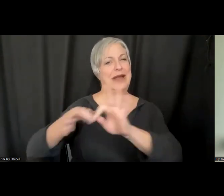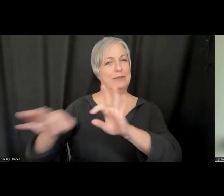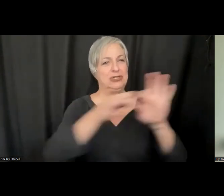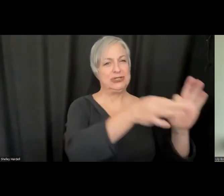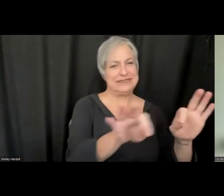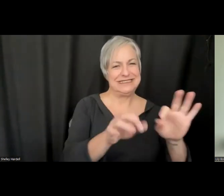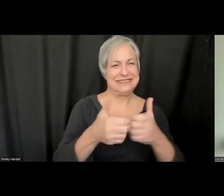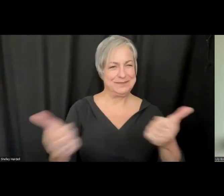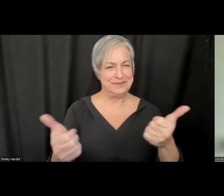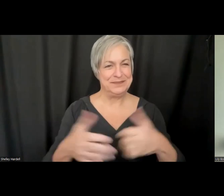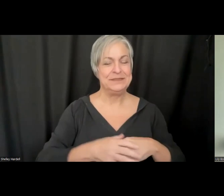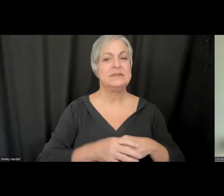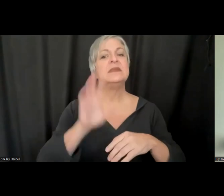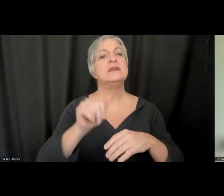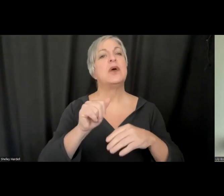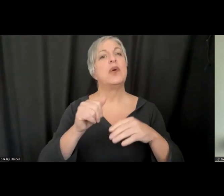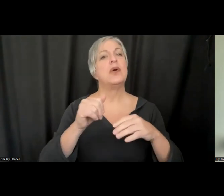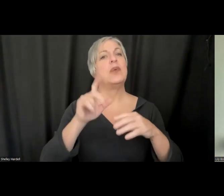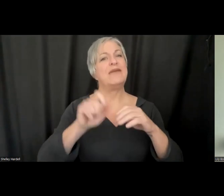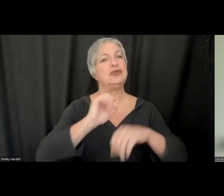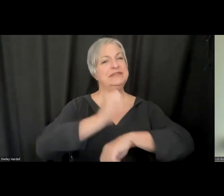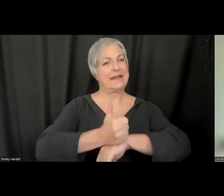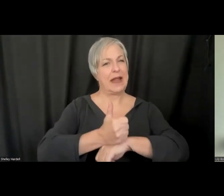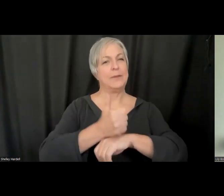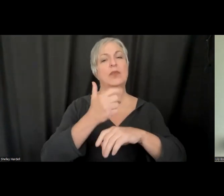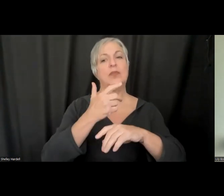development of this caption format, to support the necessary